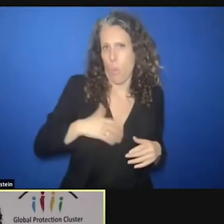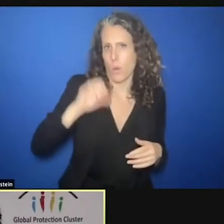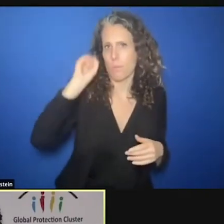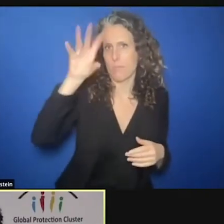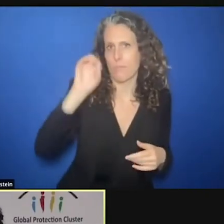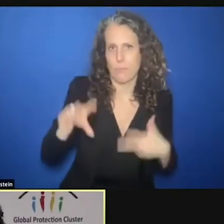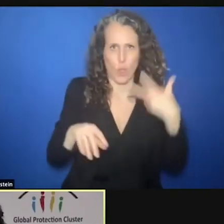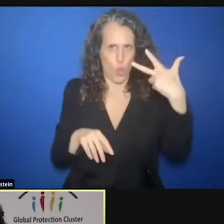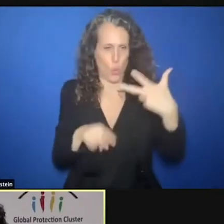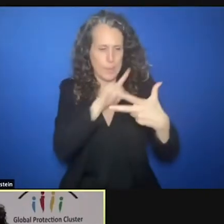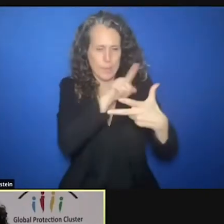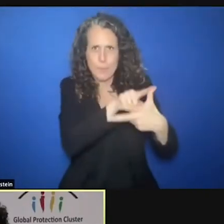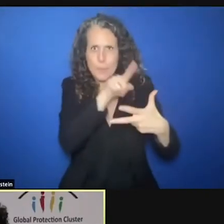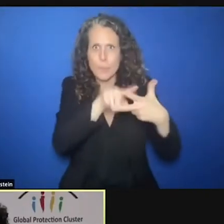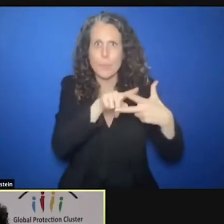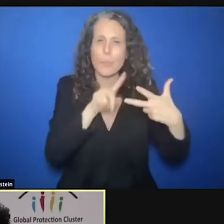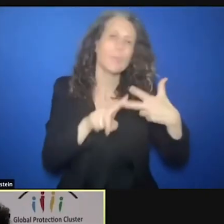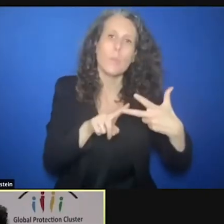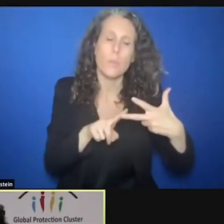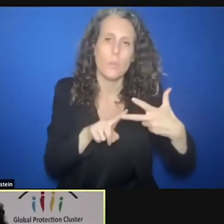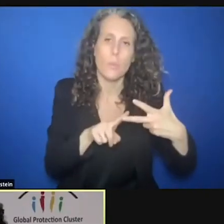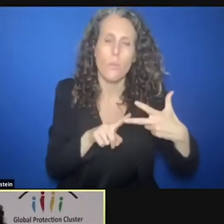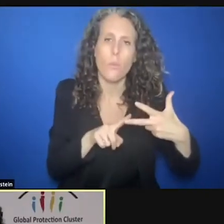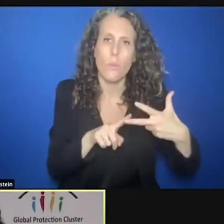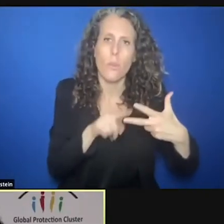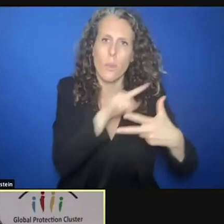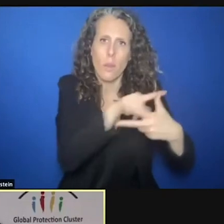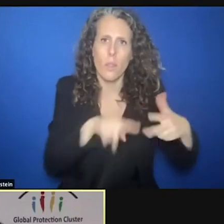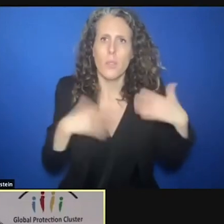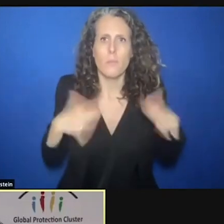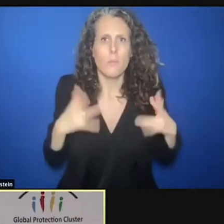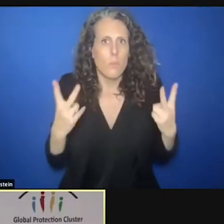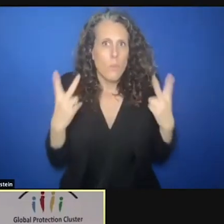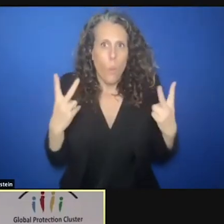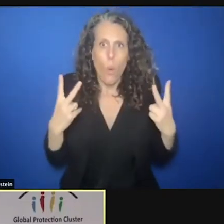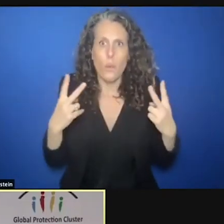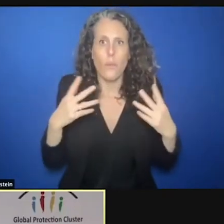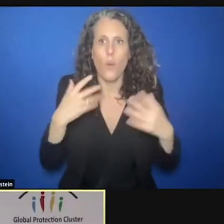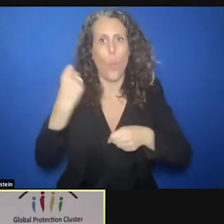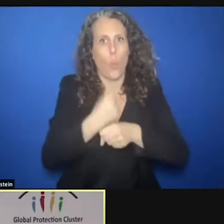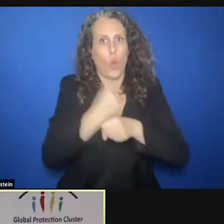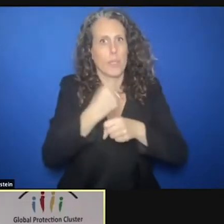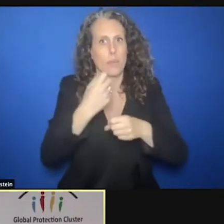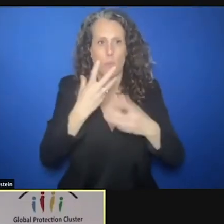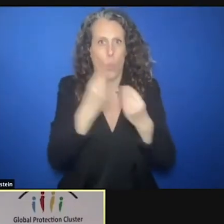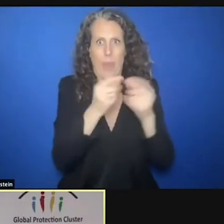that are very important for the field operation. And actually to present the state of protection